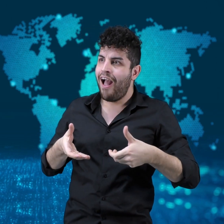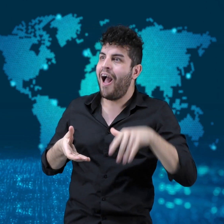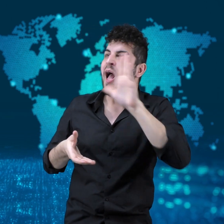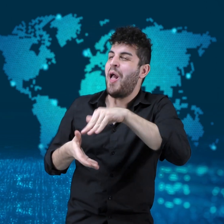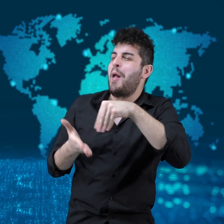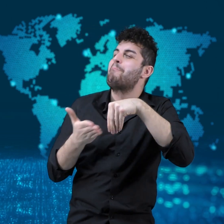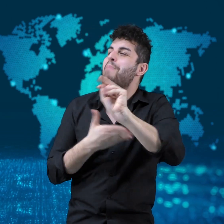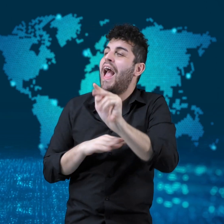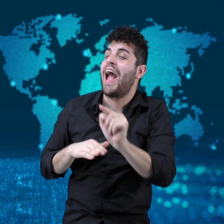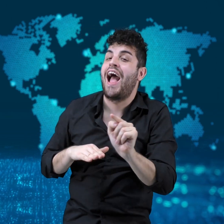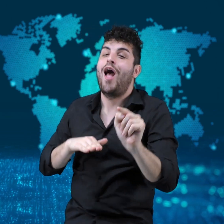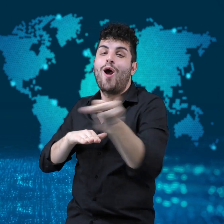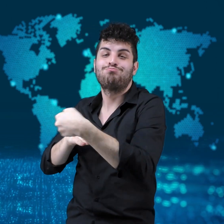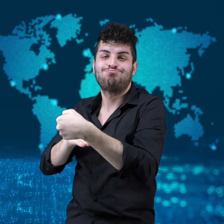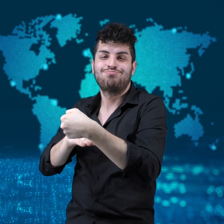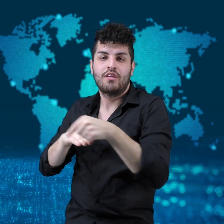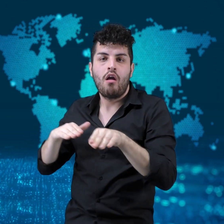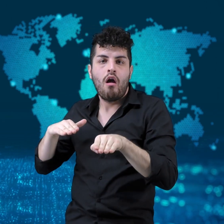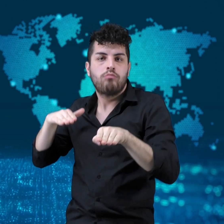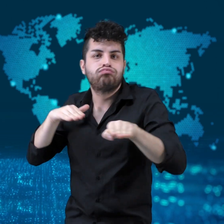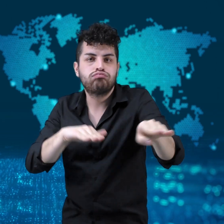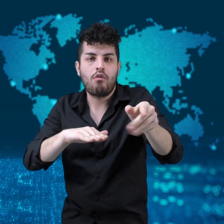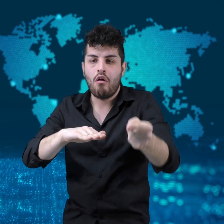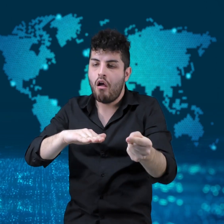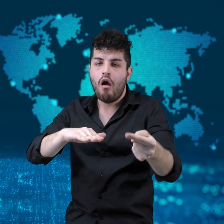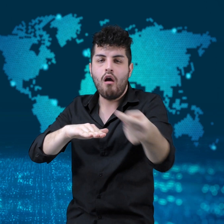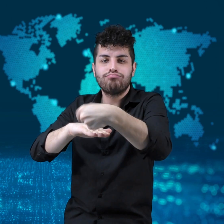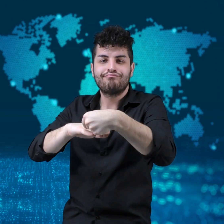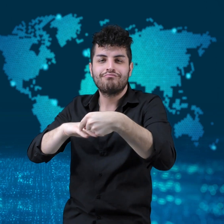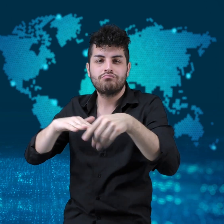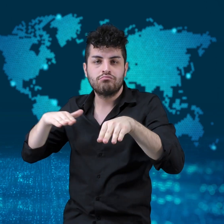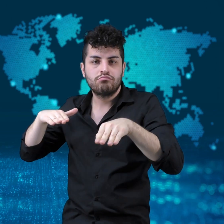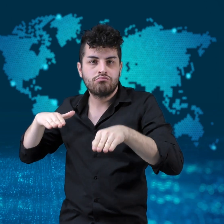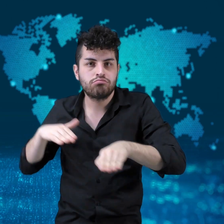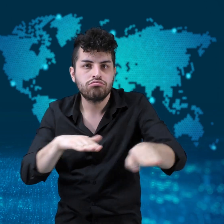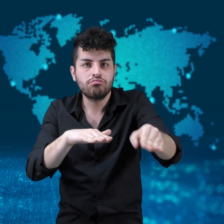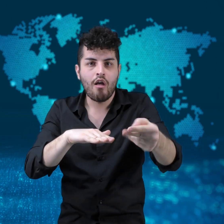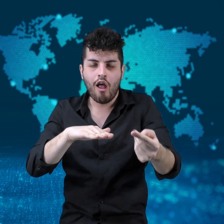When the customer in the next car heard that her